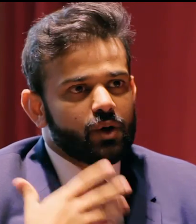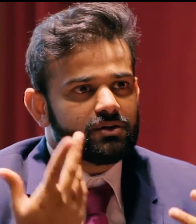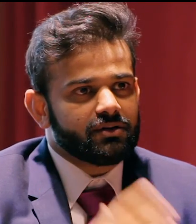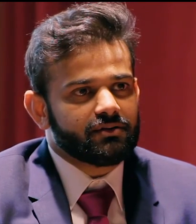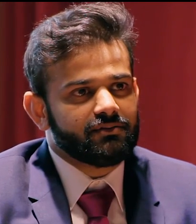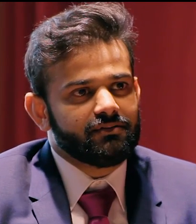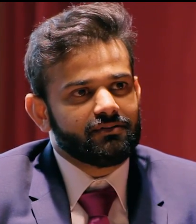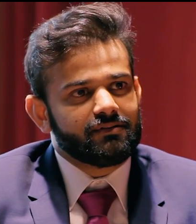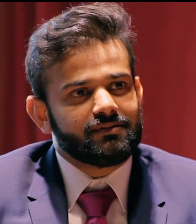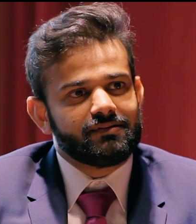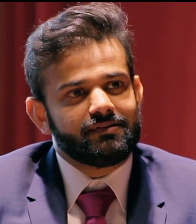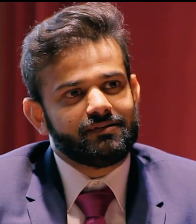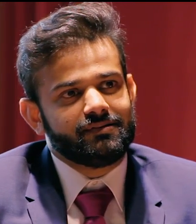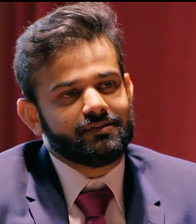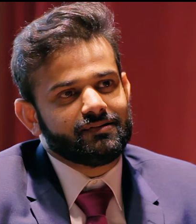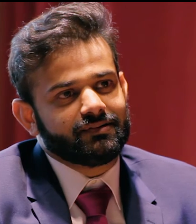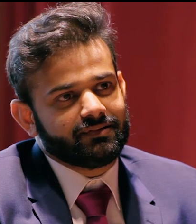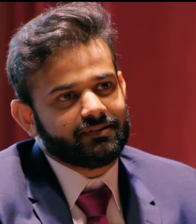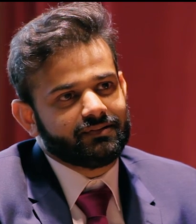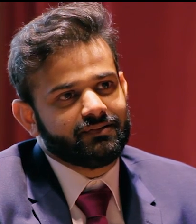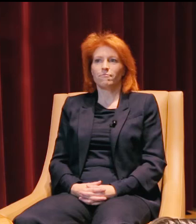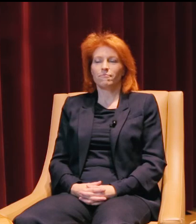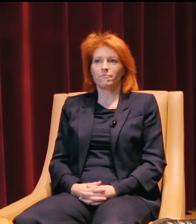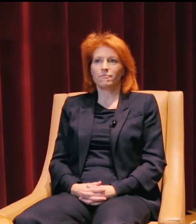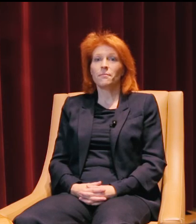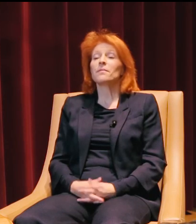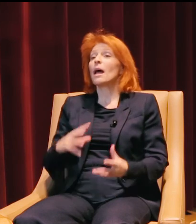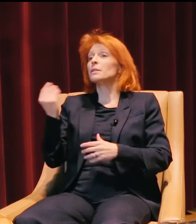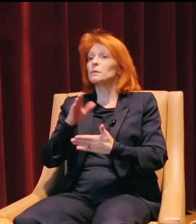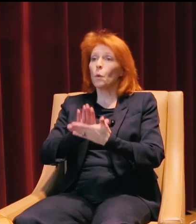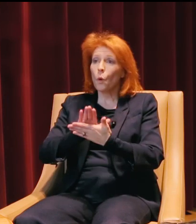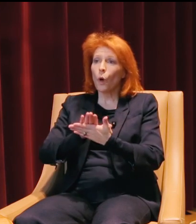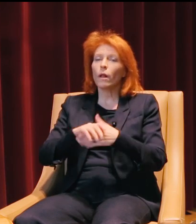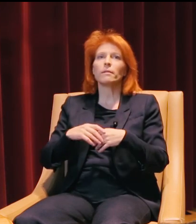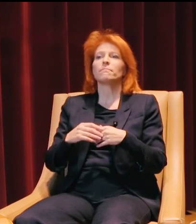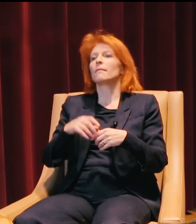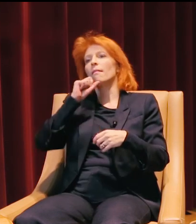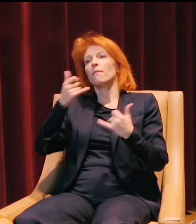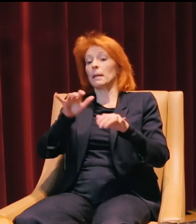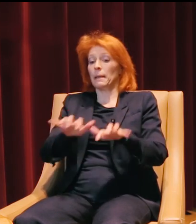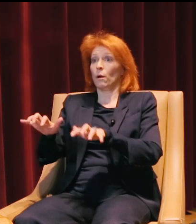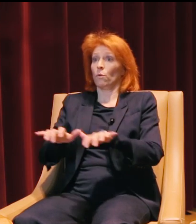what do you do just outside of school? Outside of school, I love to play piano.